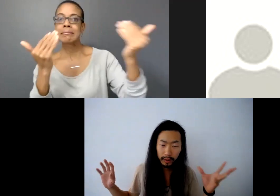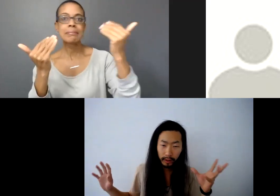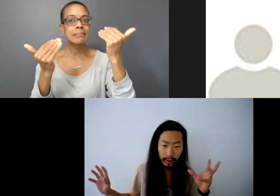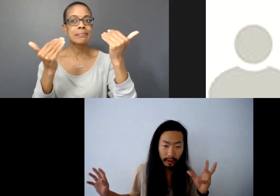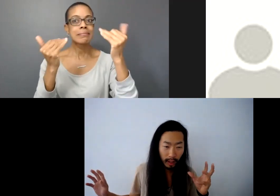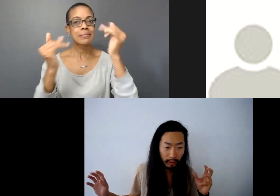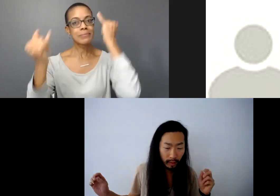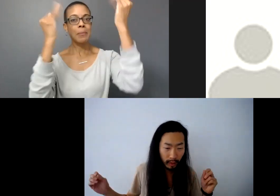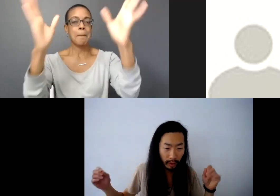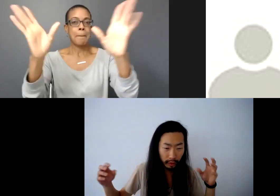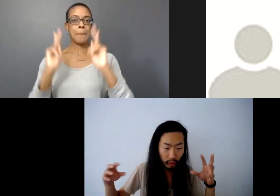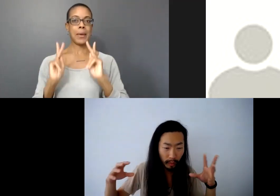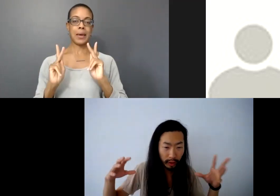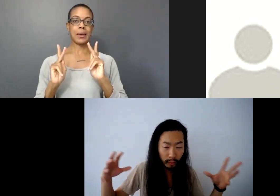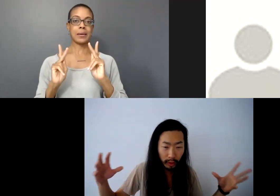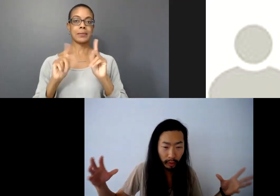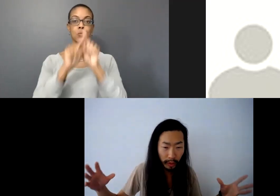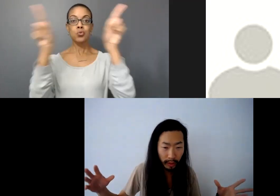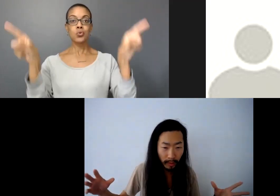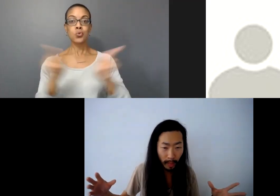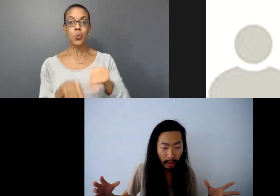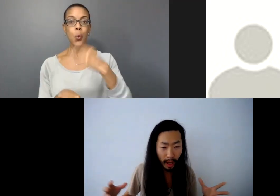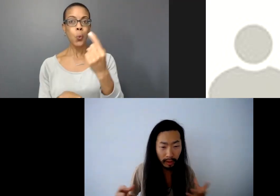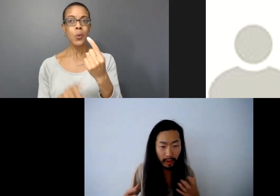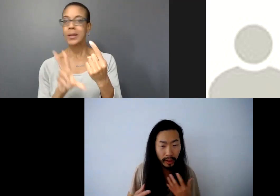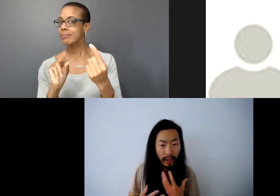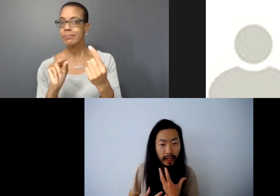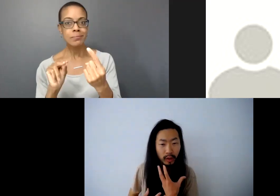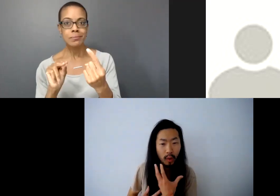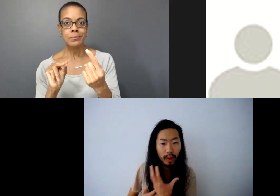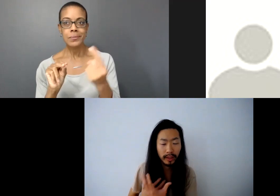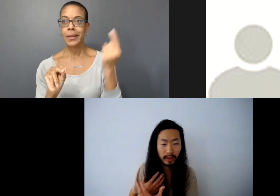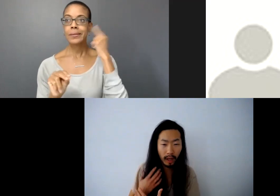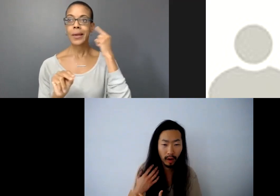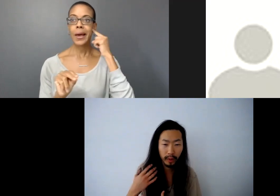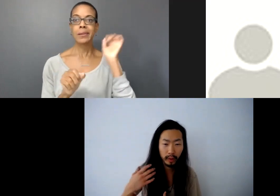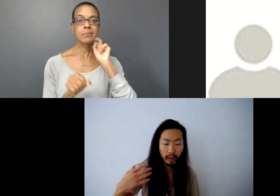is not just sound, there's so much more to it and there is always a dialogue between